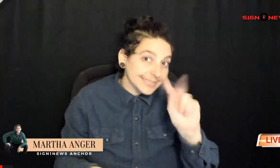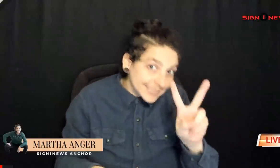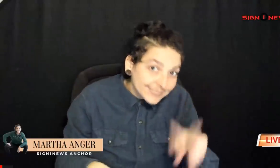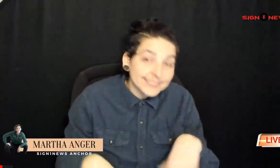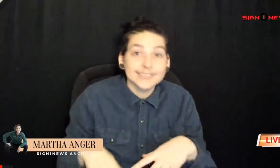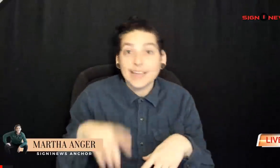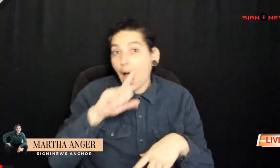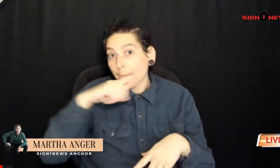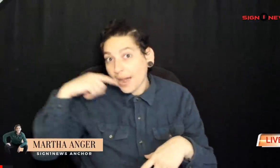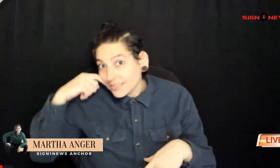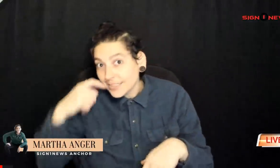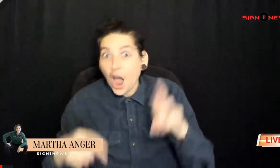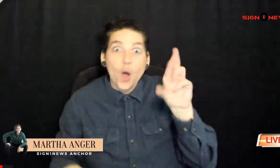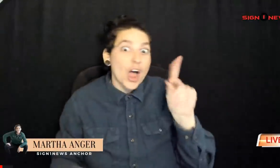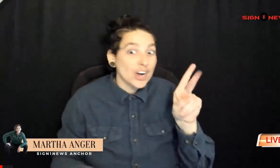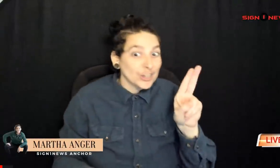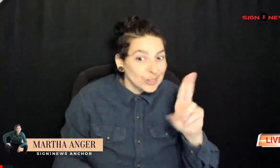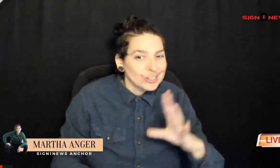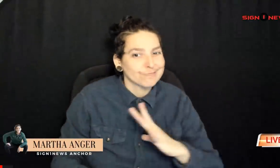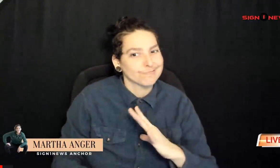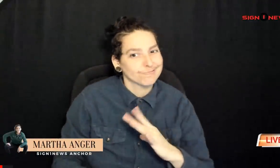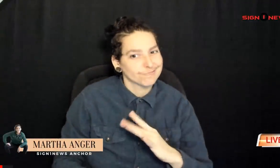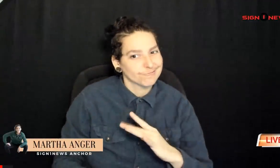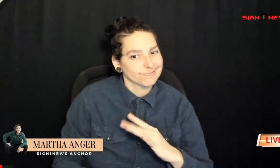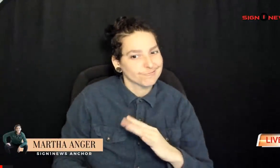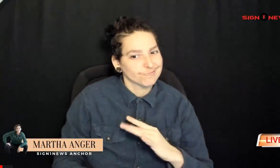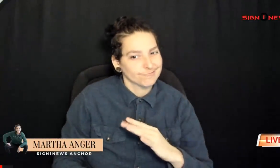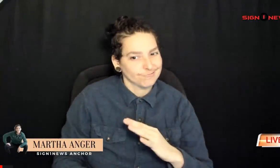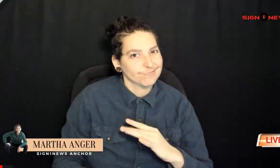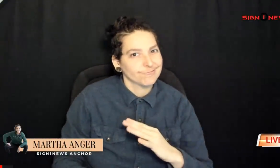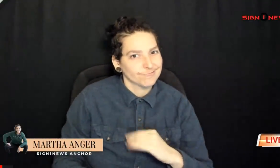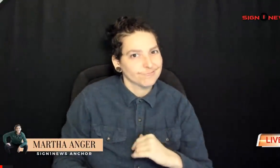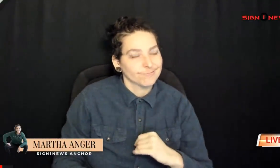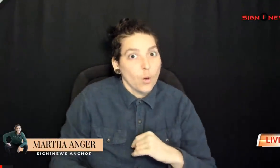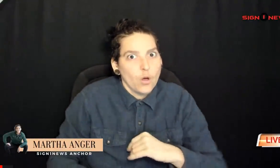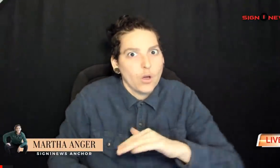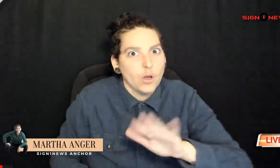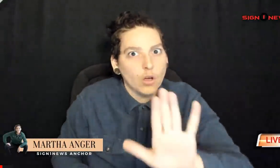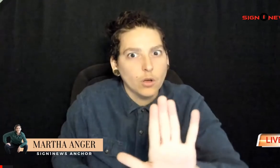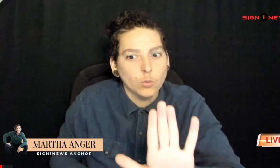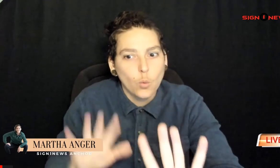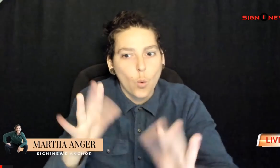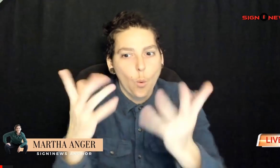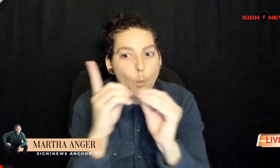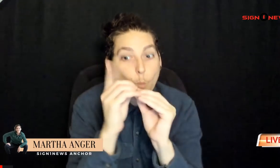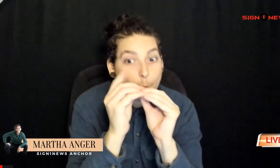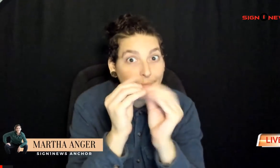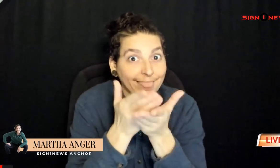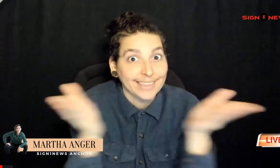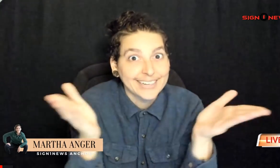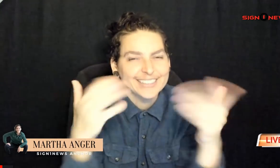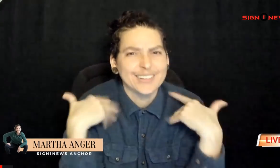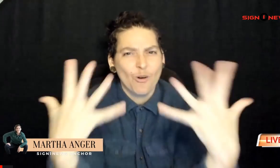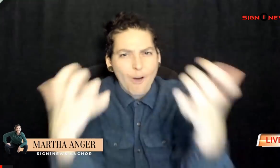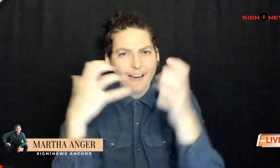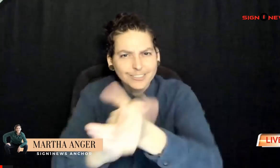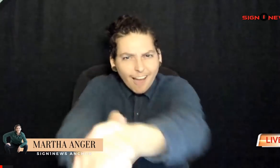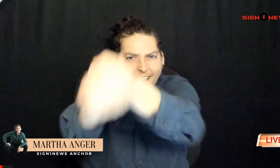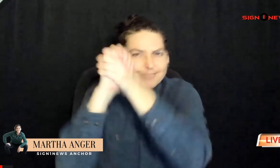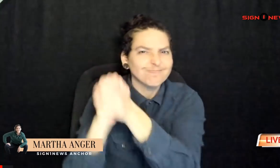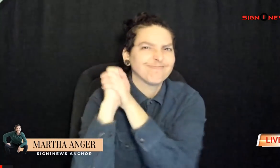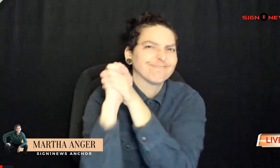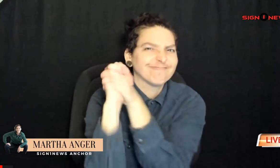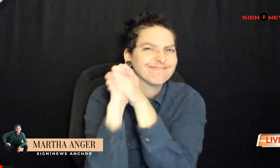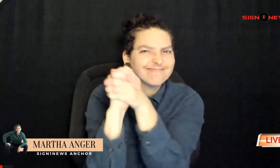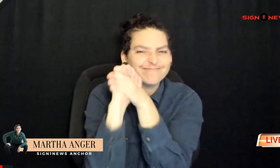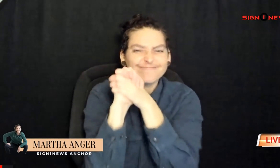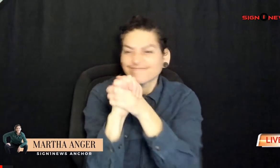you can also watch on Apple TV Amazon and Roku oh and one more thing we want to send